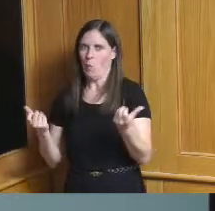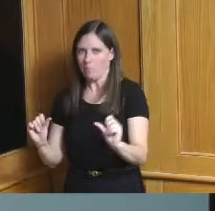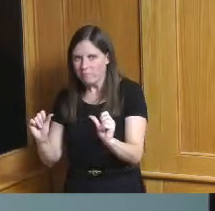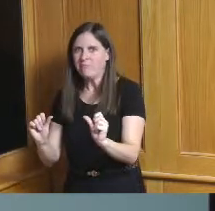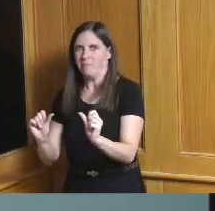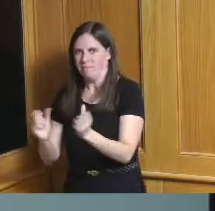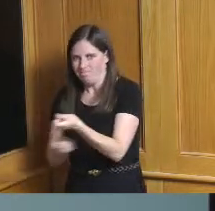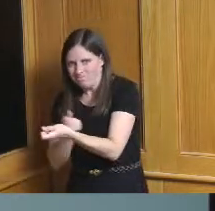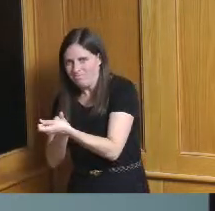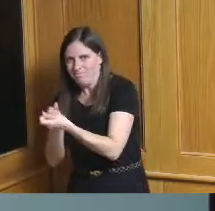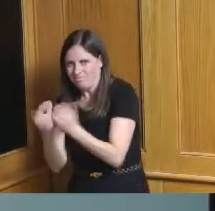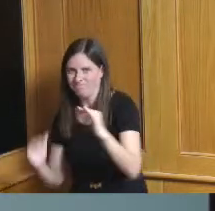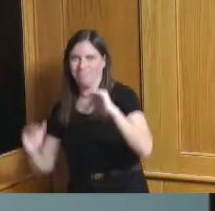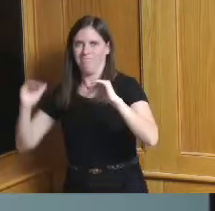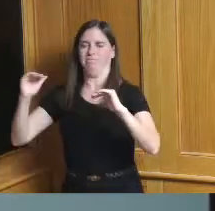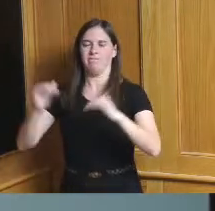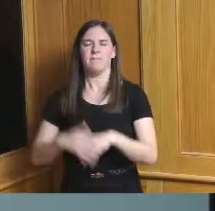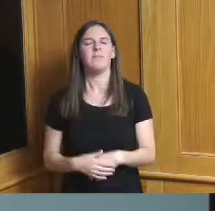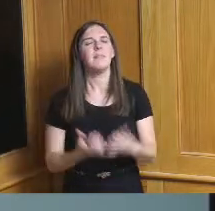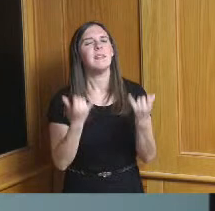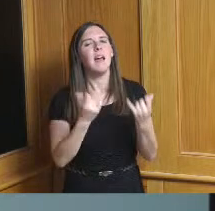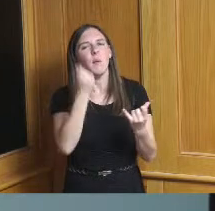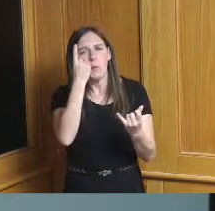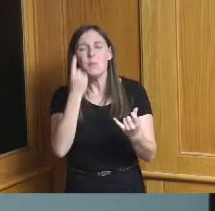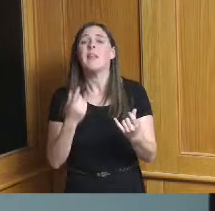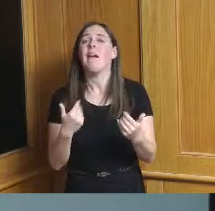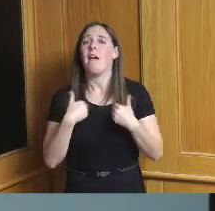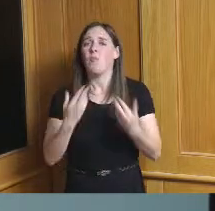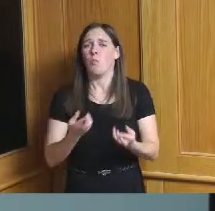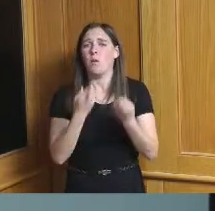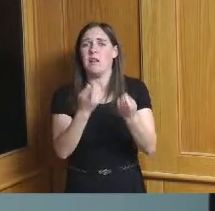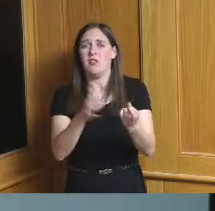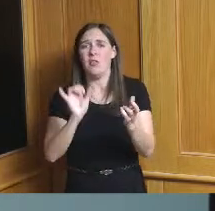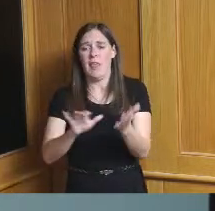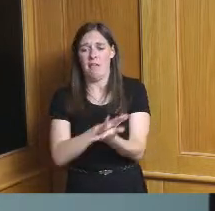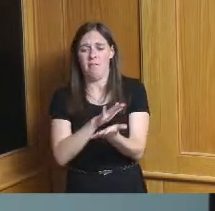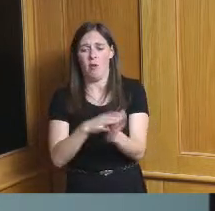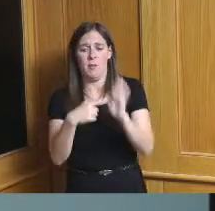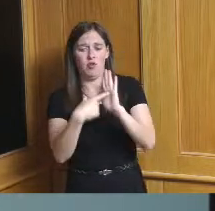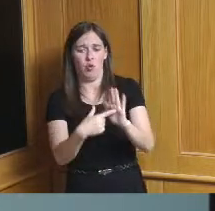so there are recommendations presented in the document in four big categories